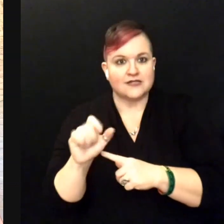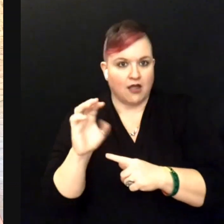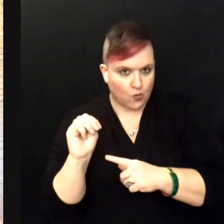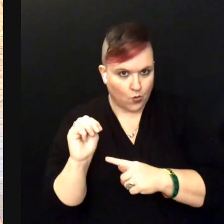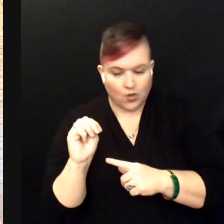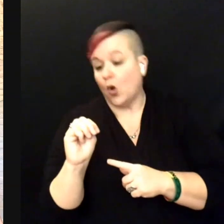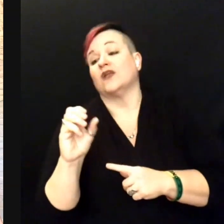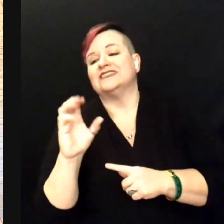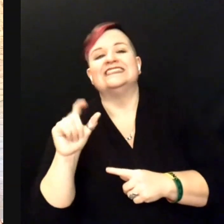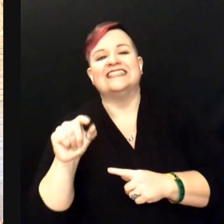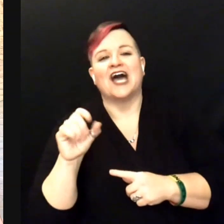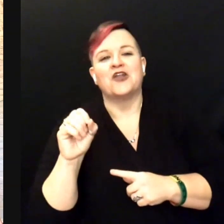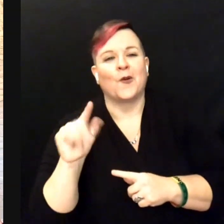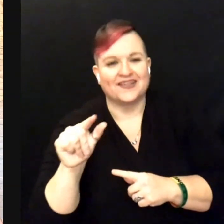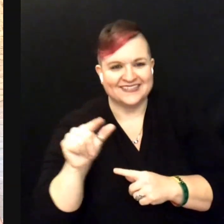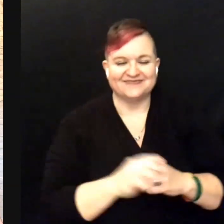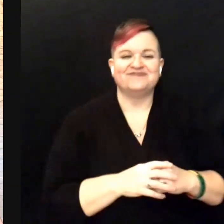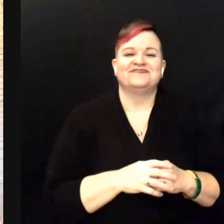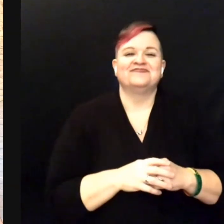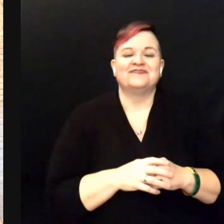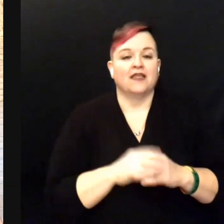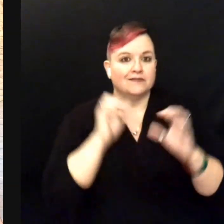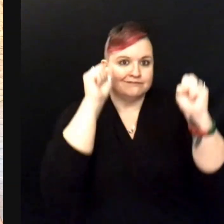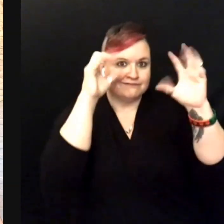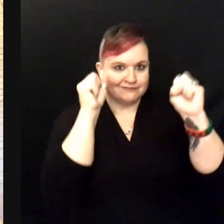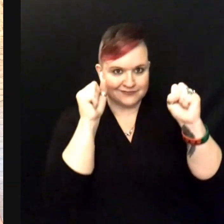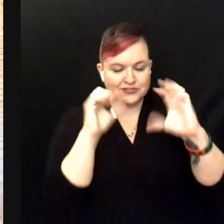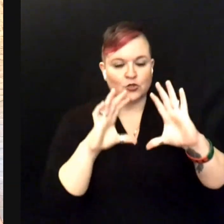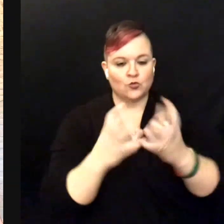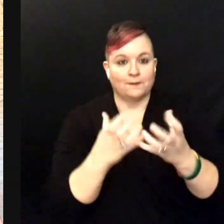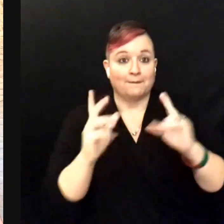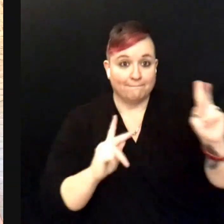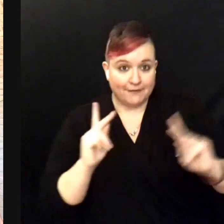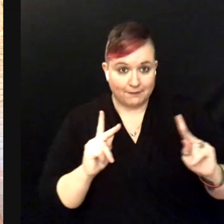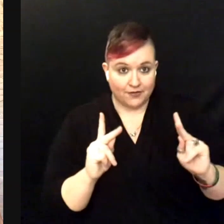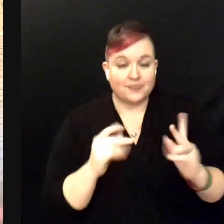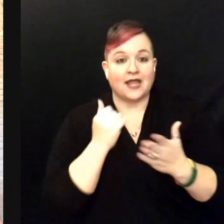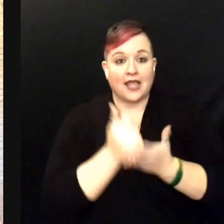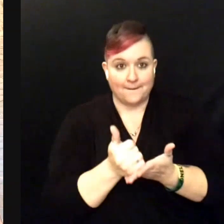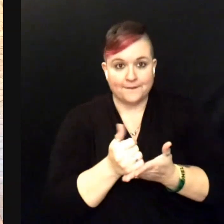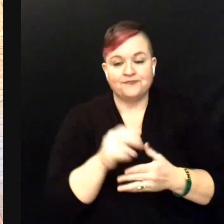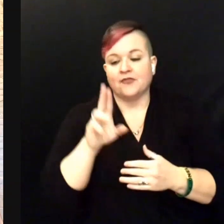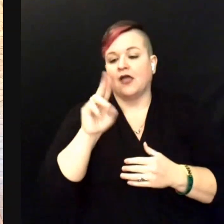They are an amazing group of people that help under privilege all around the world.